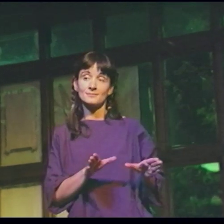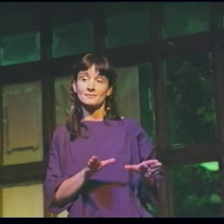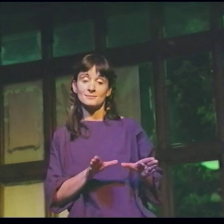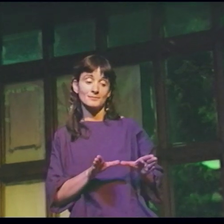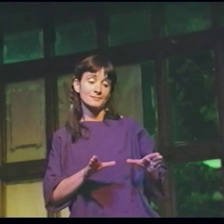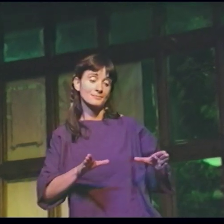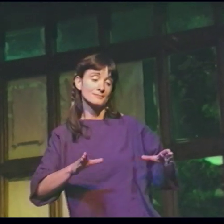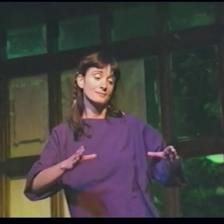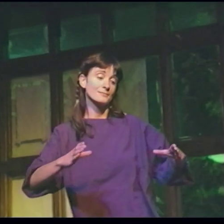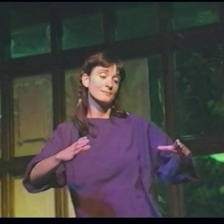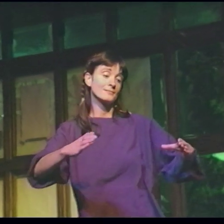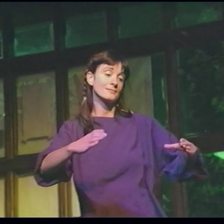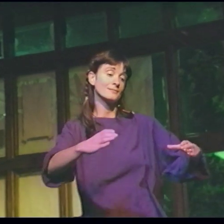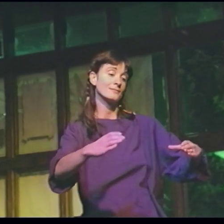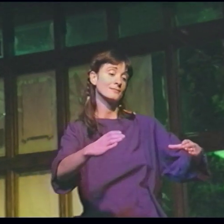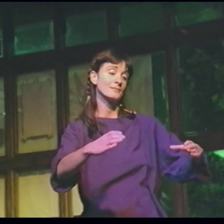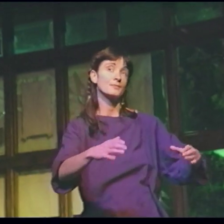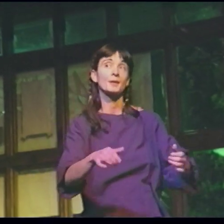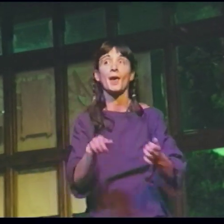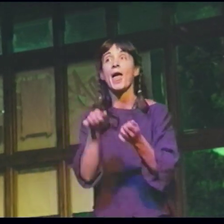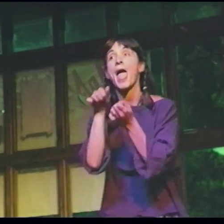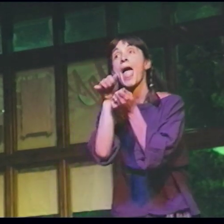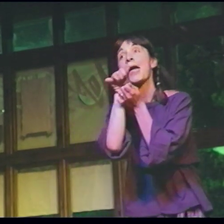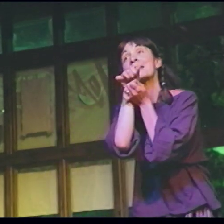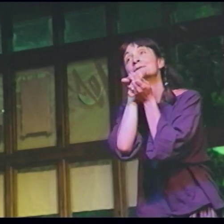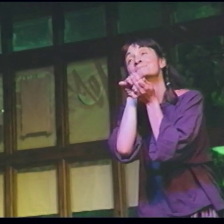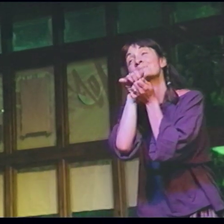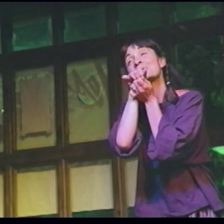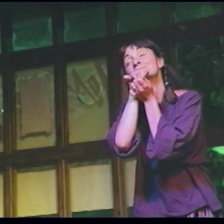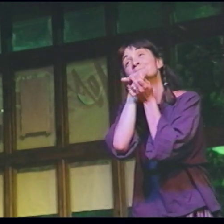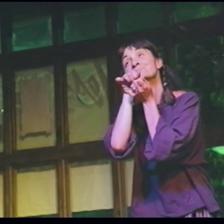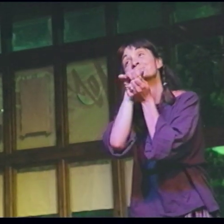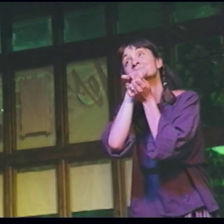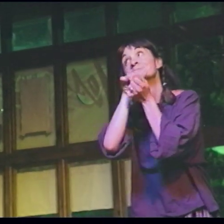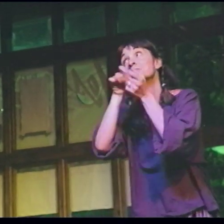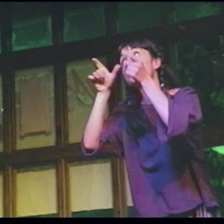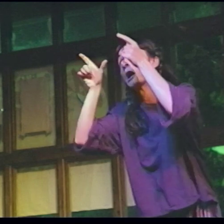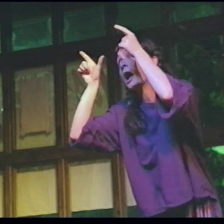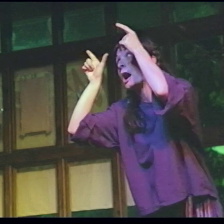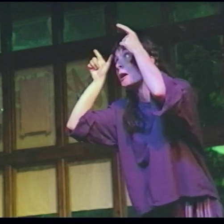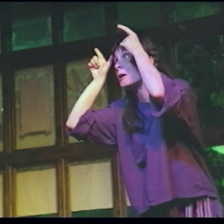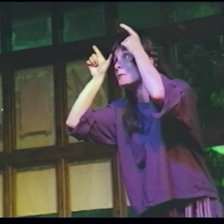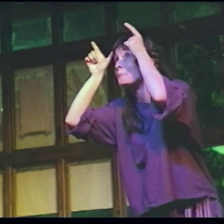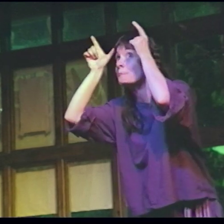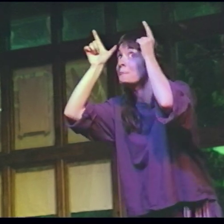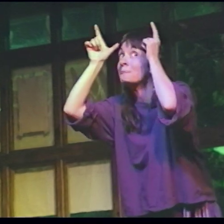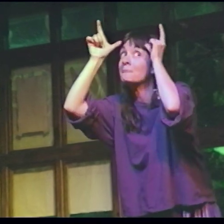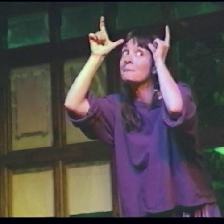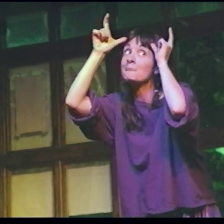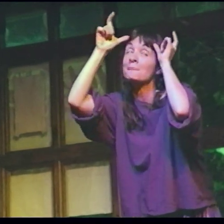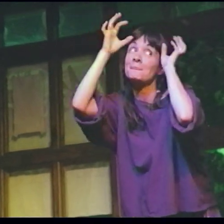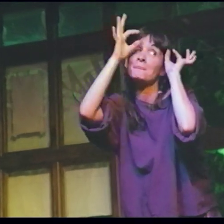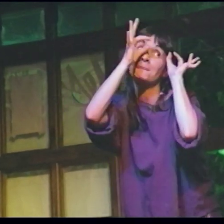C A newborn calf A L